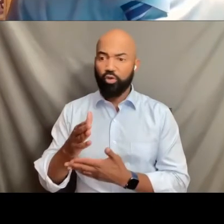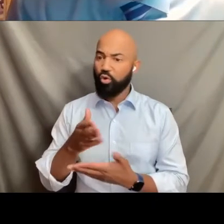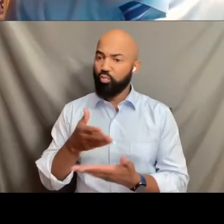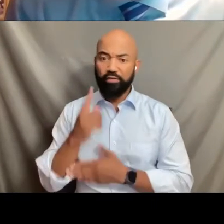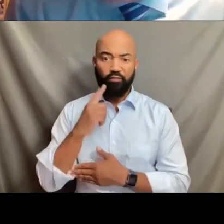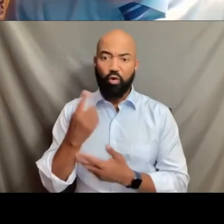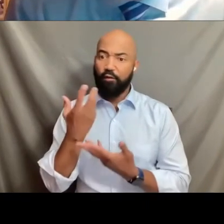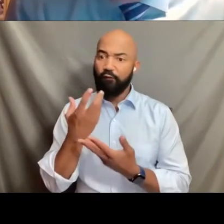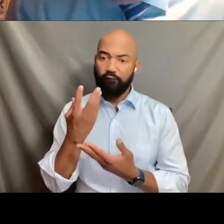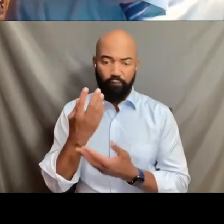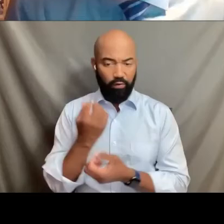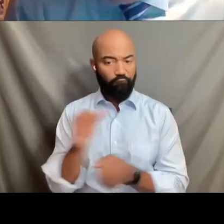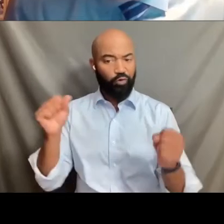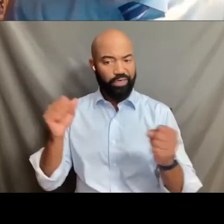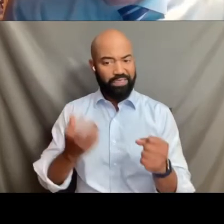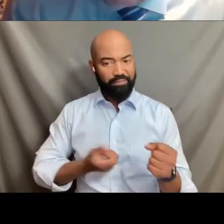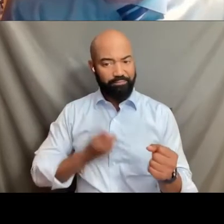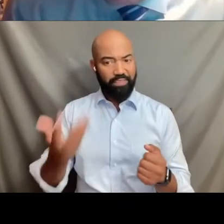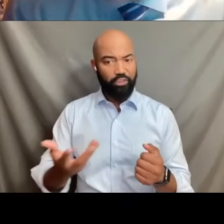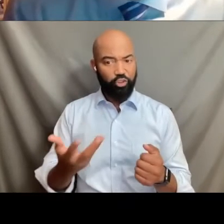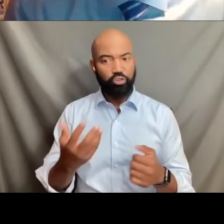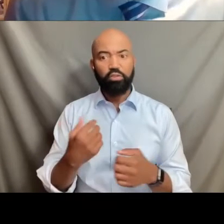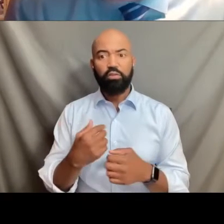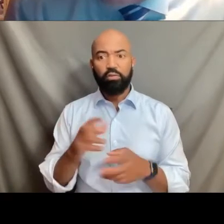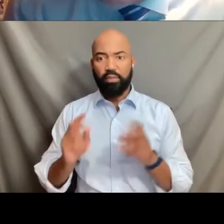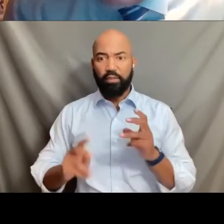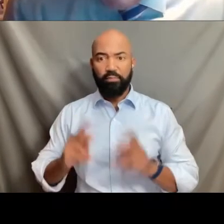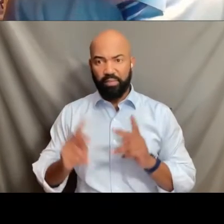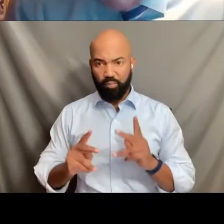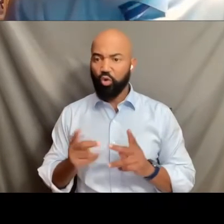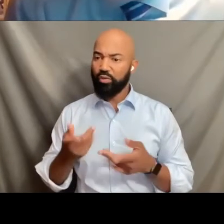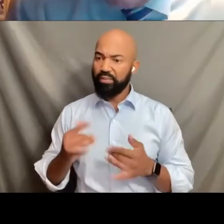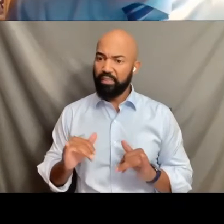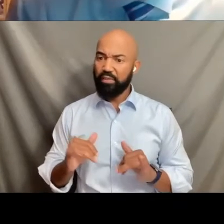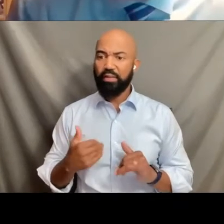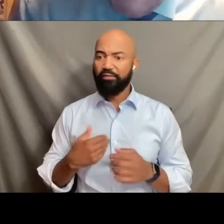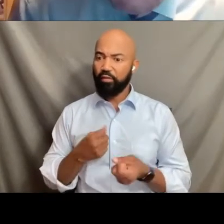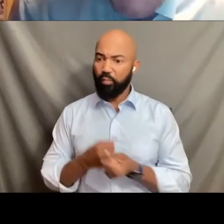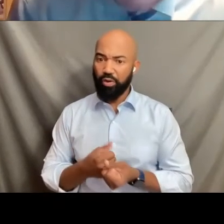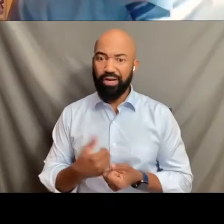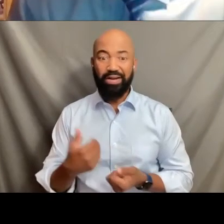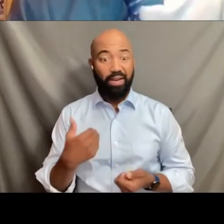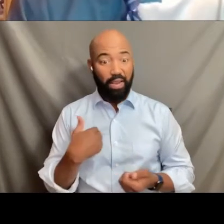to ensure that people are nonetheless supported and have the rights to contract,